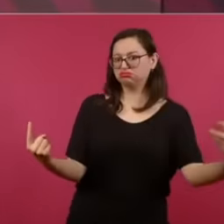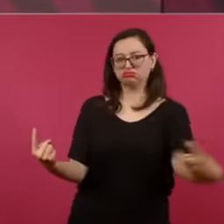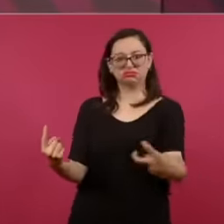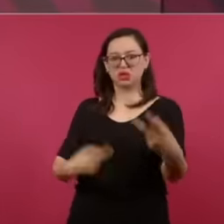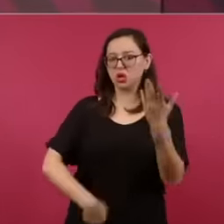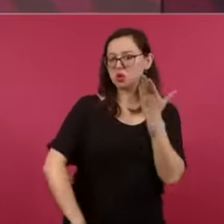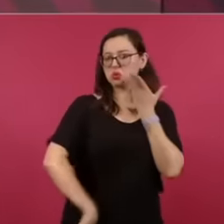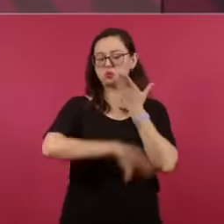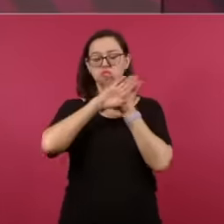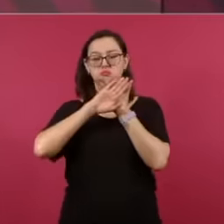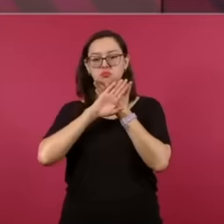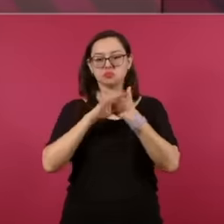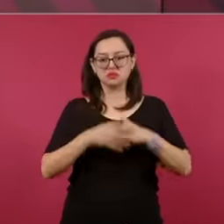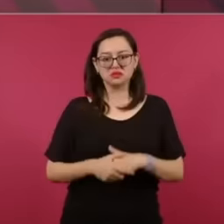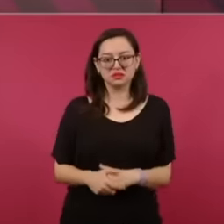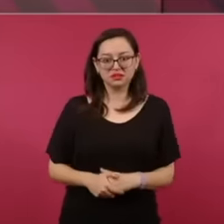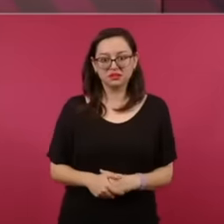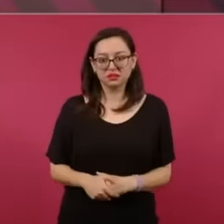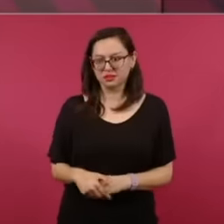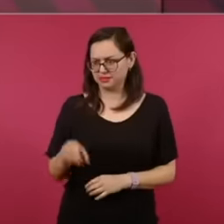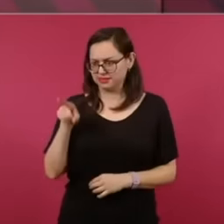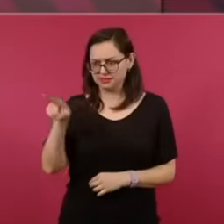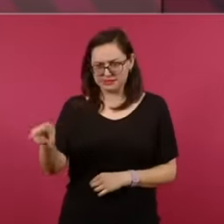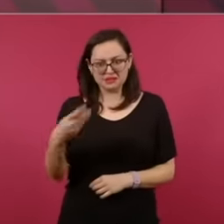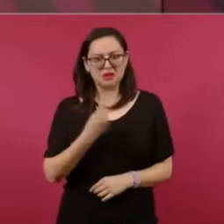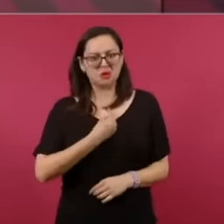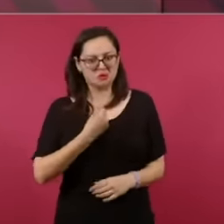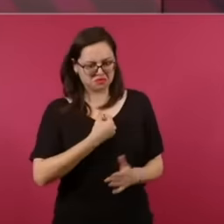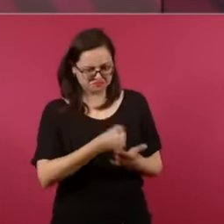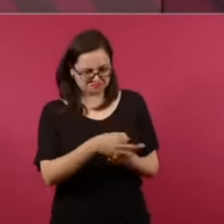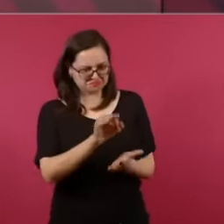And well also